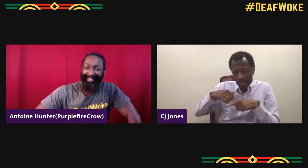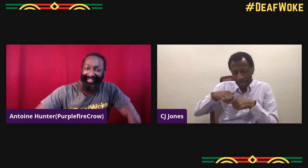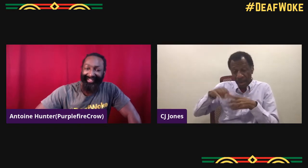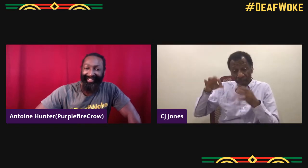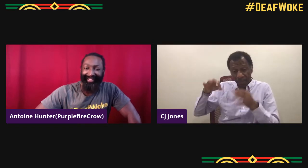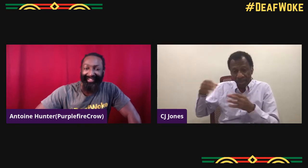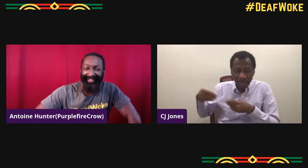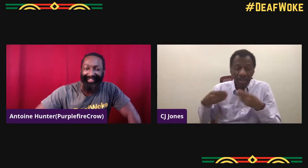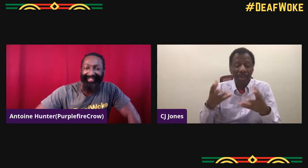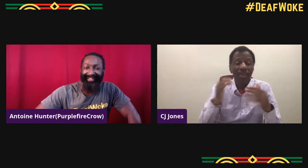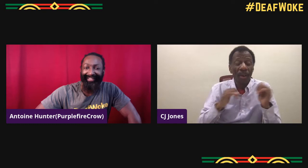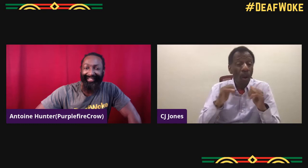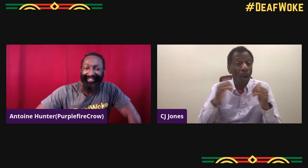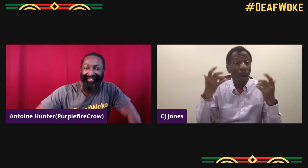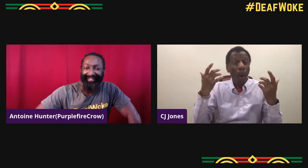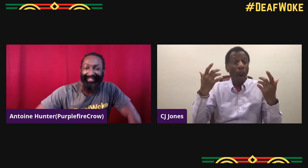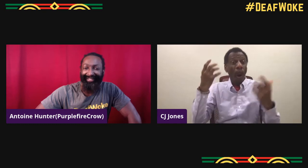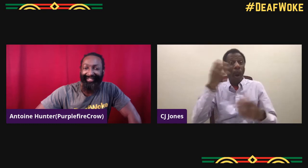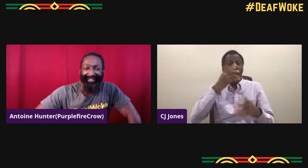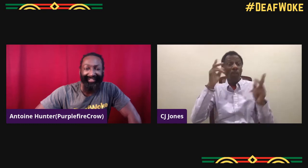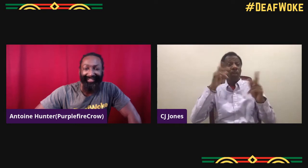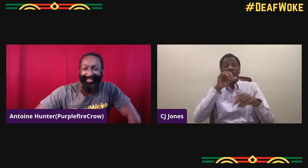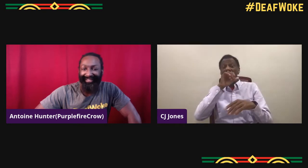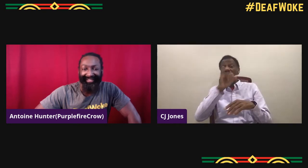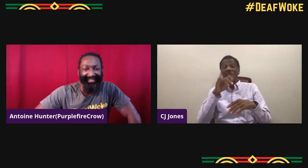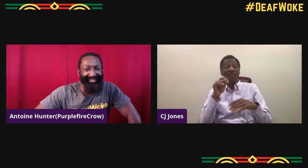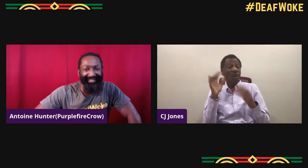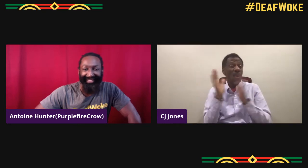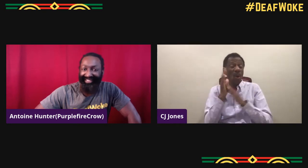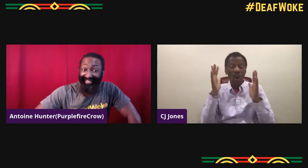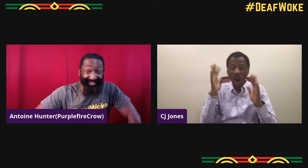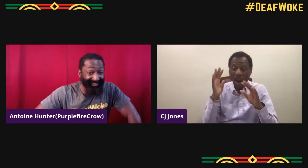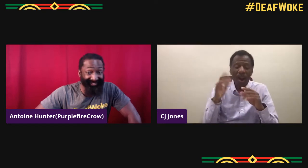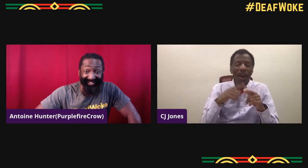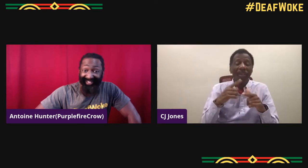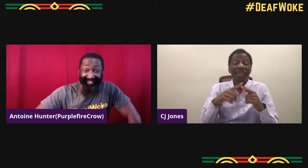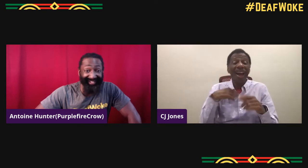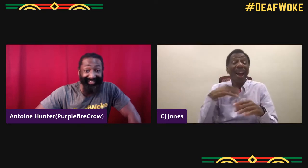and so I was writing something. I presented it to the show and then people loved it.